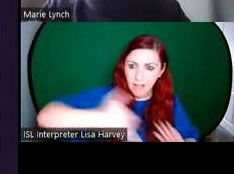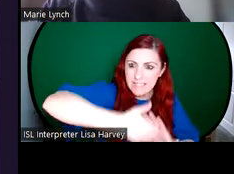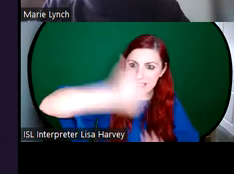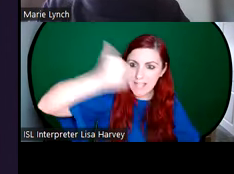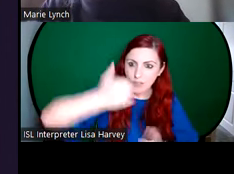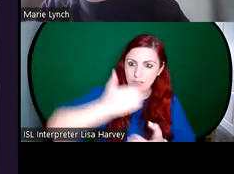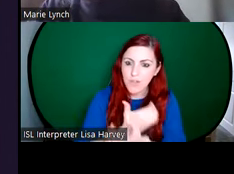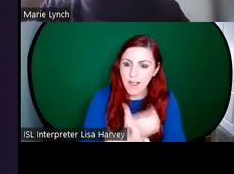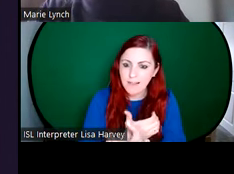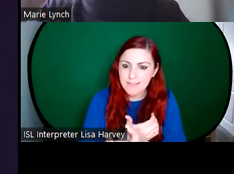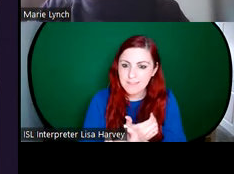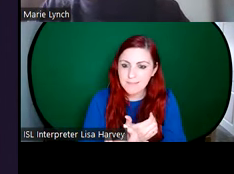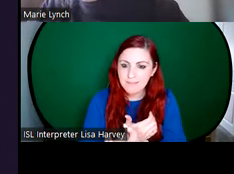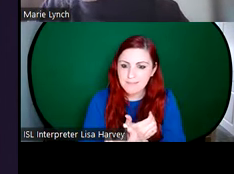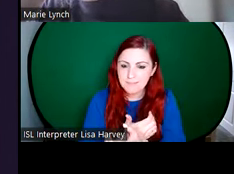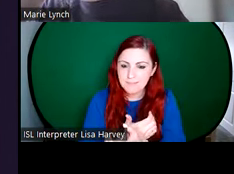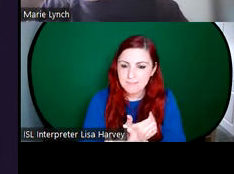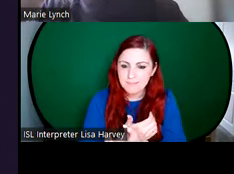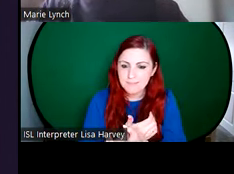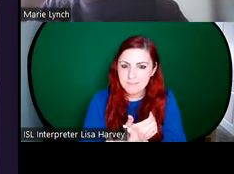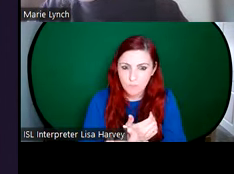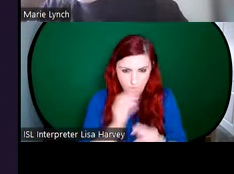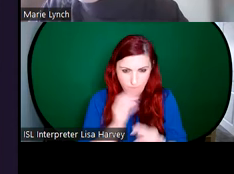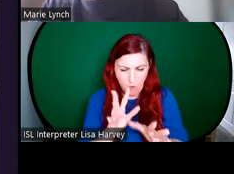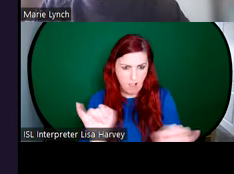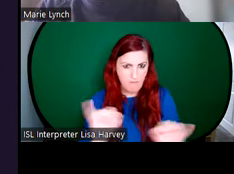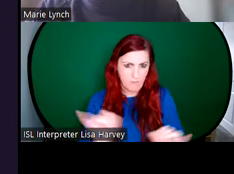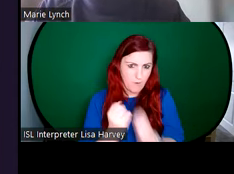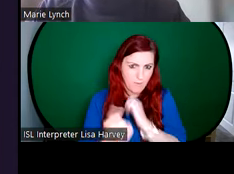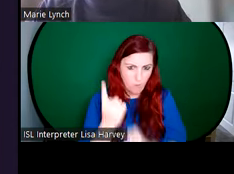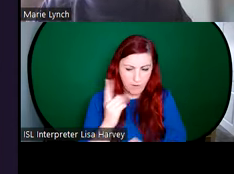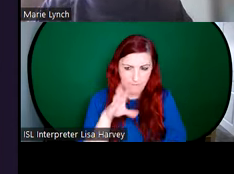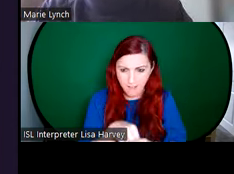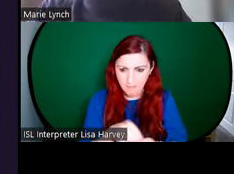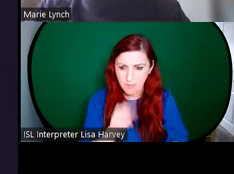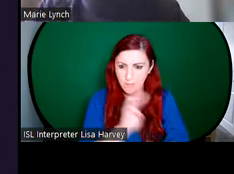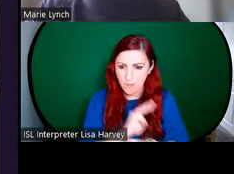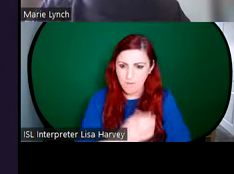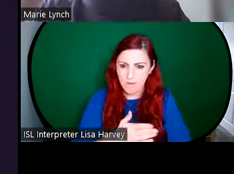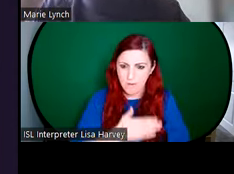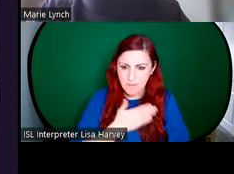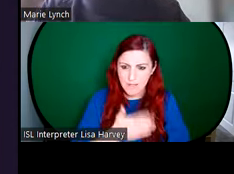mother who was very upset. But say Bridget comforted her and said, Don't worry,